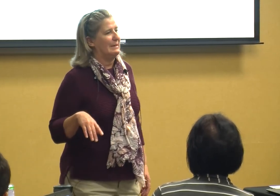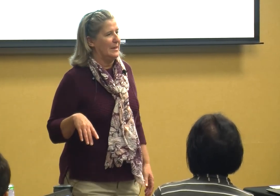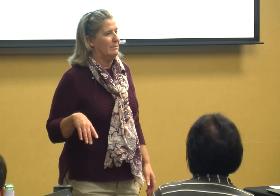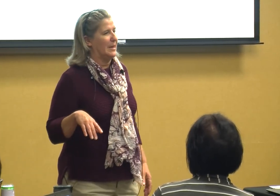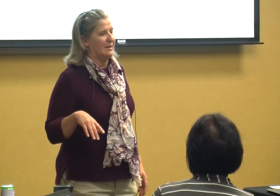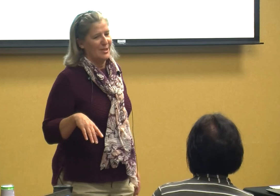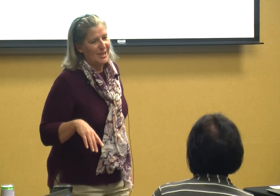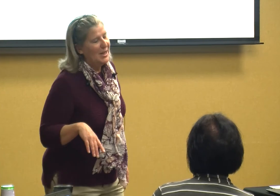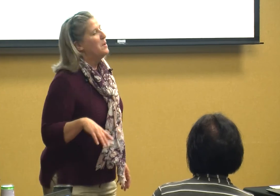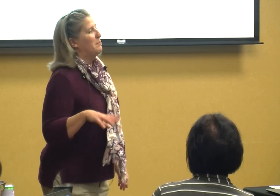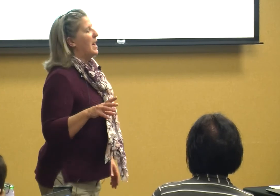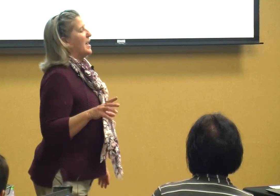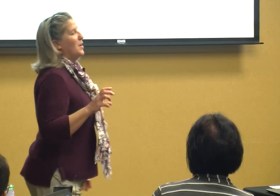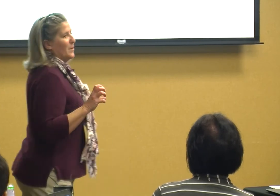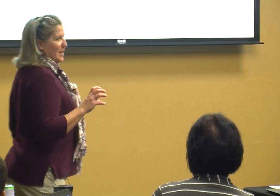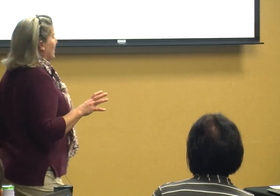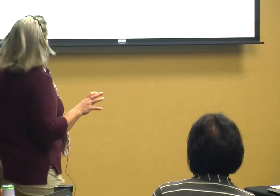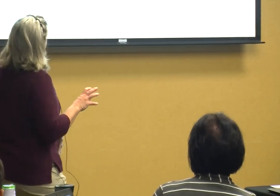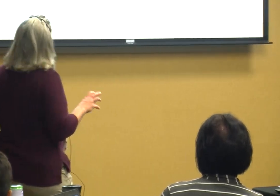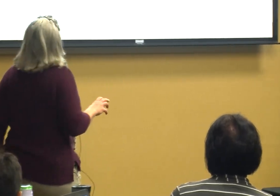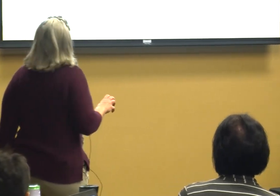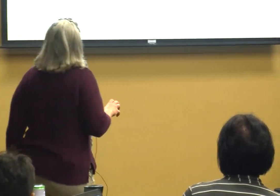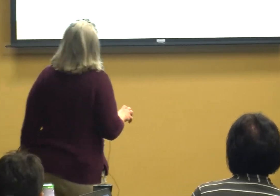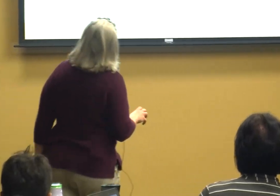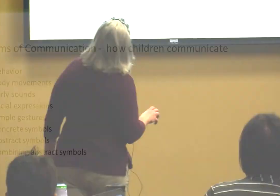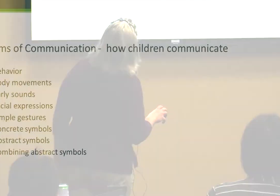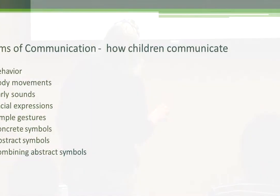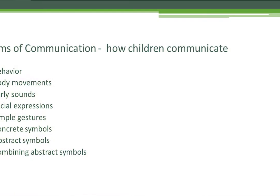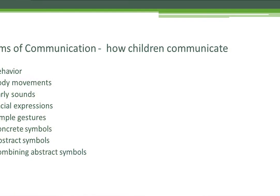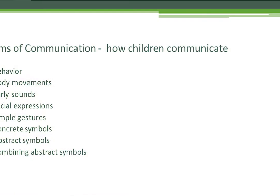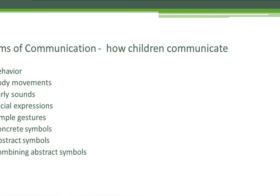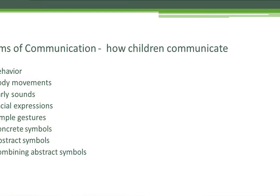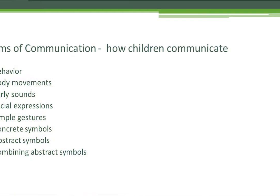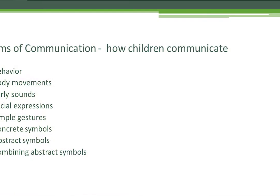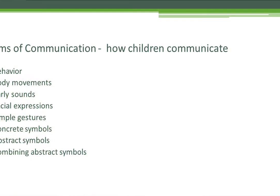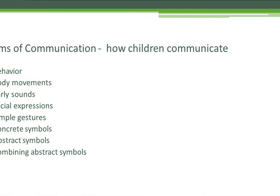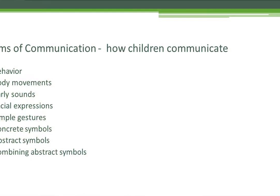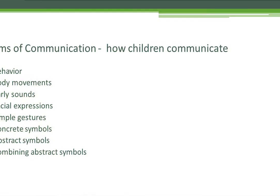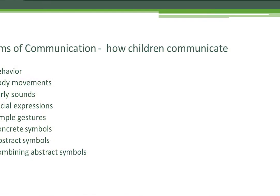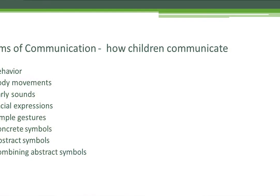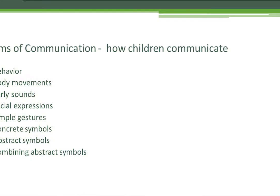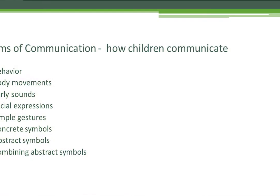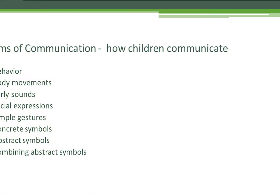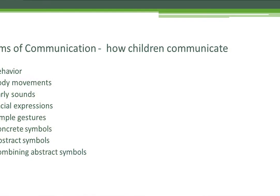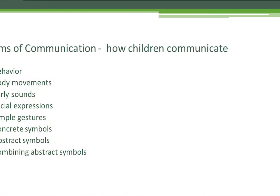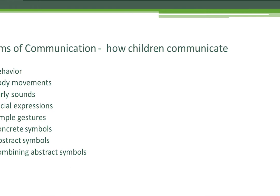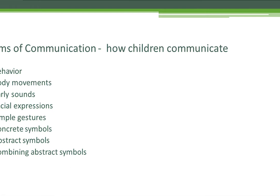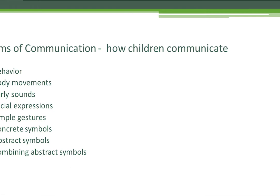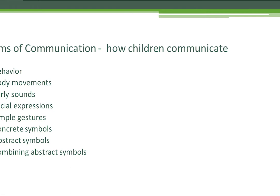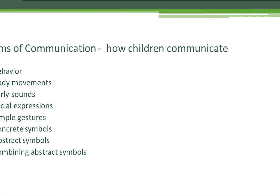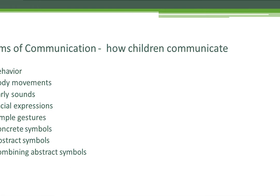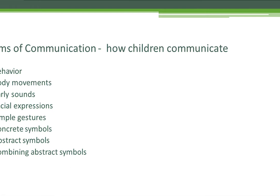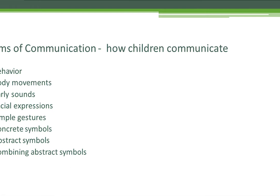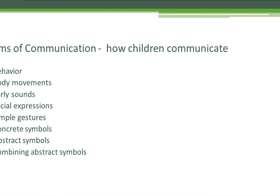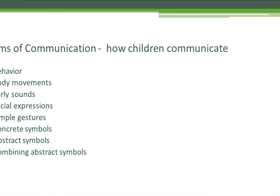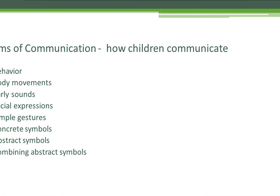here we go but we do have to talk about this forms of community Haitian or how kids communicate is